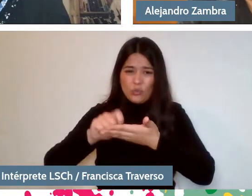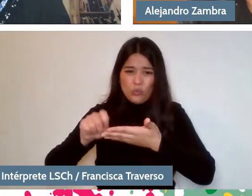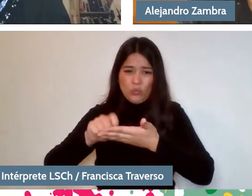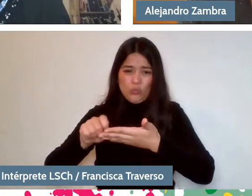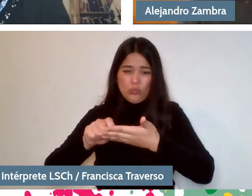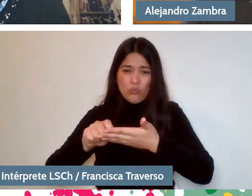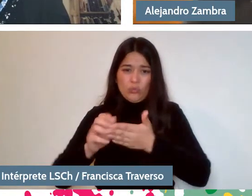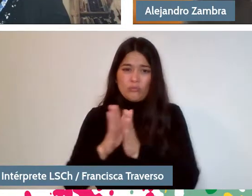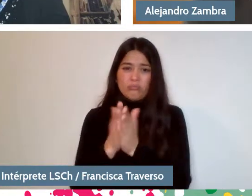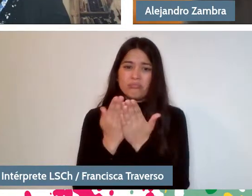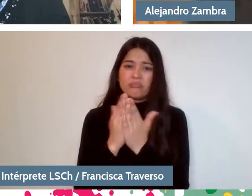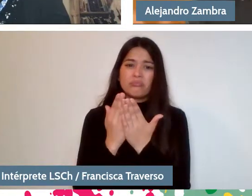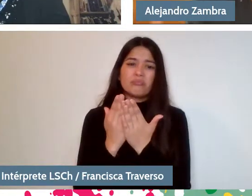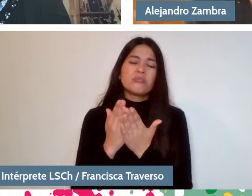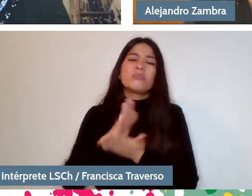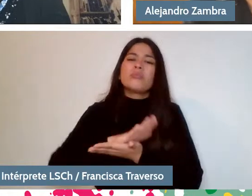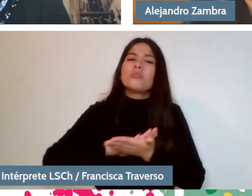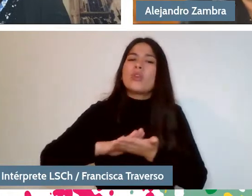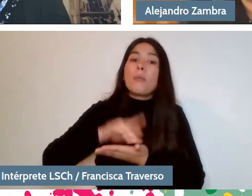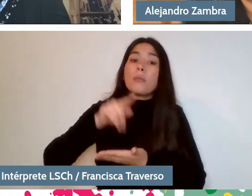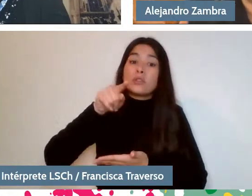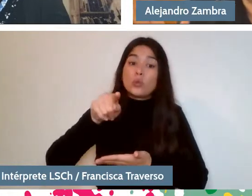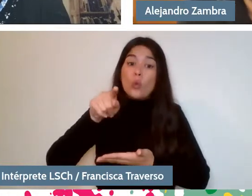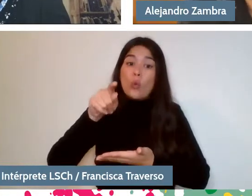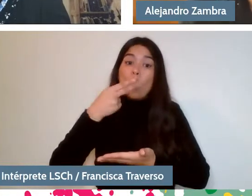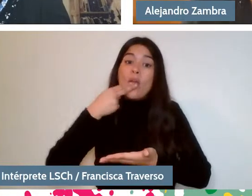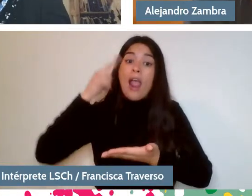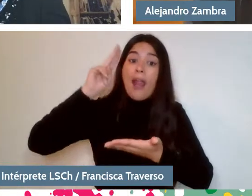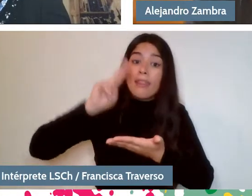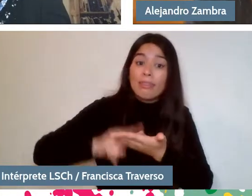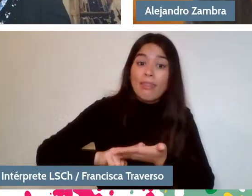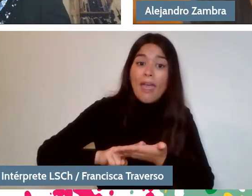I mean, if you're going to write a letter or an email or whatever,